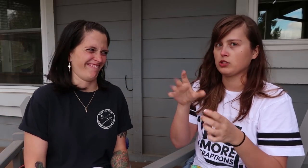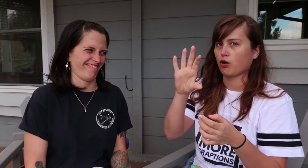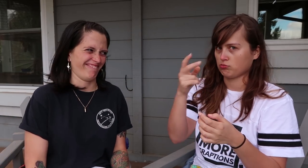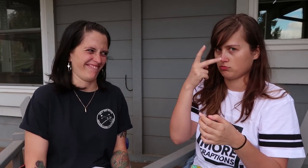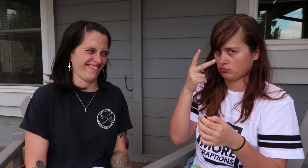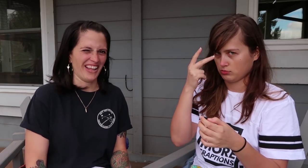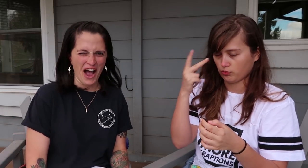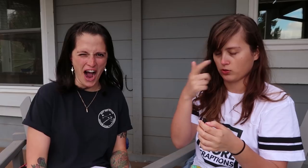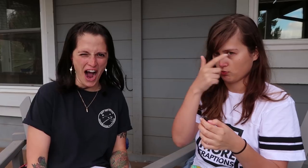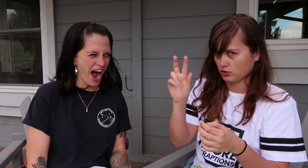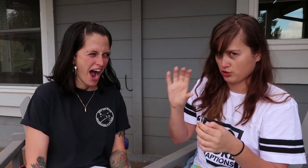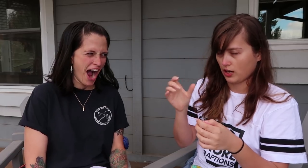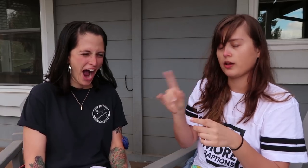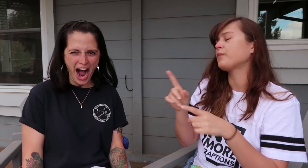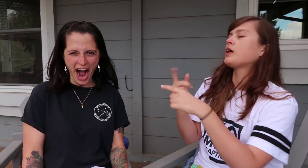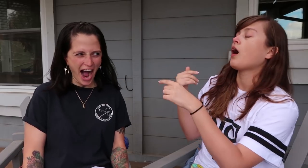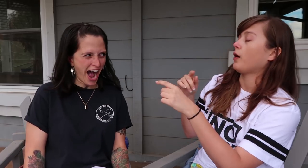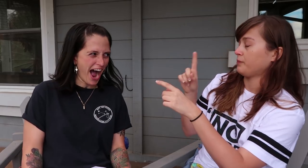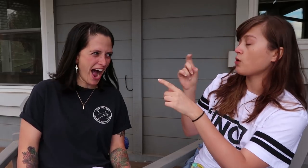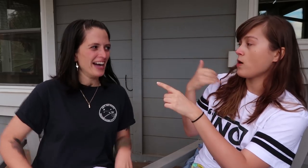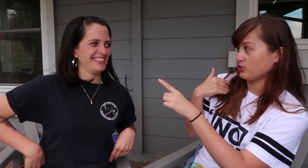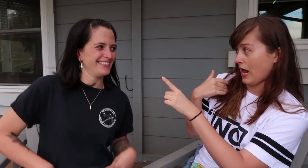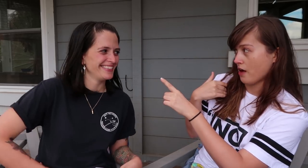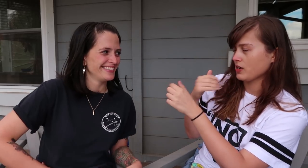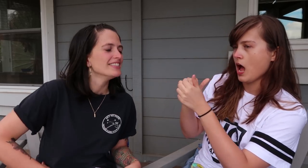You have to watch her channel. Okay, I have a question for you.